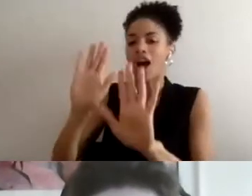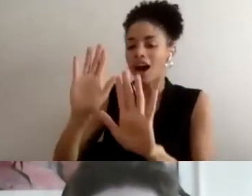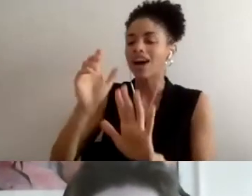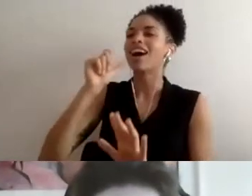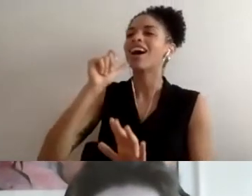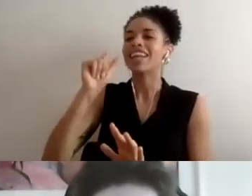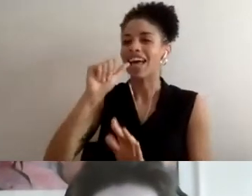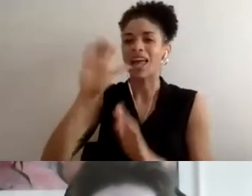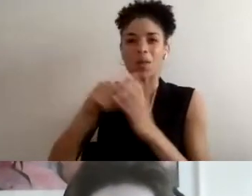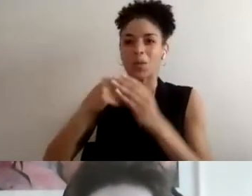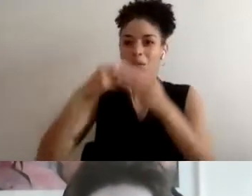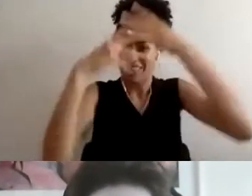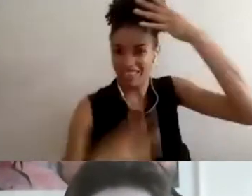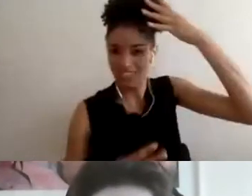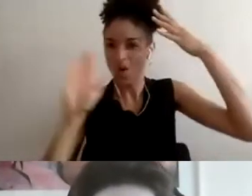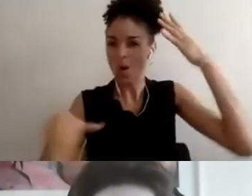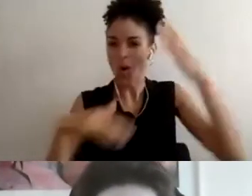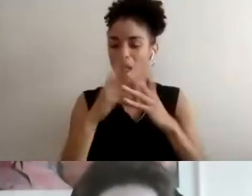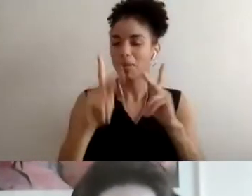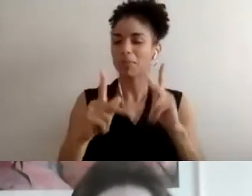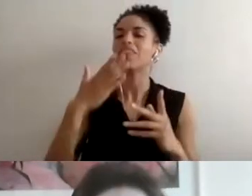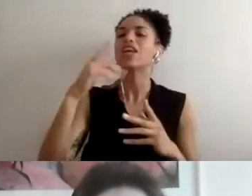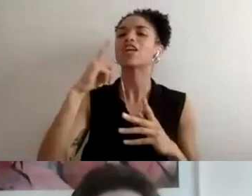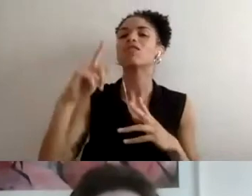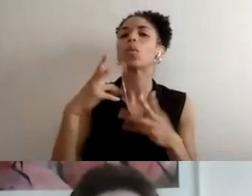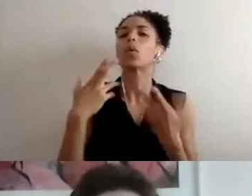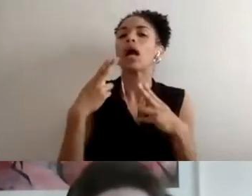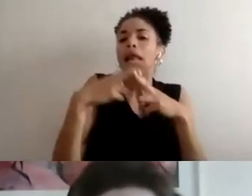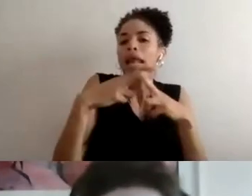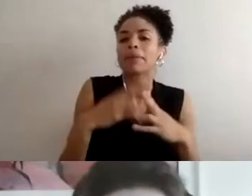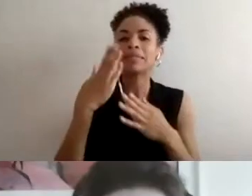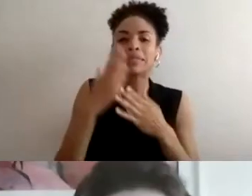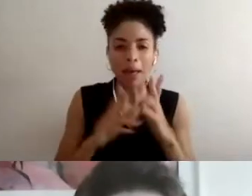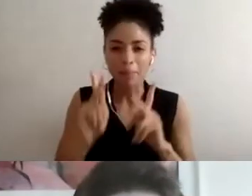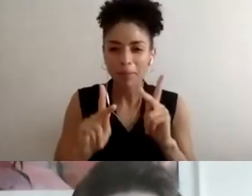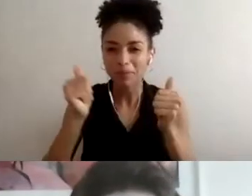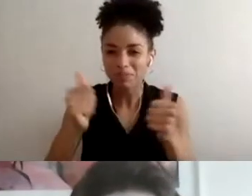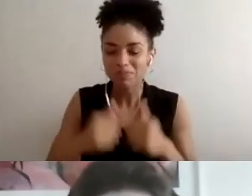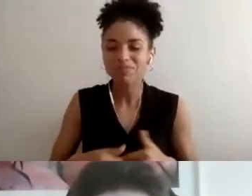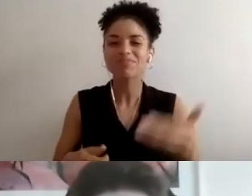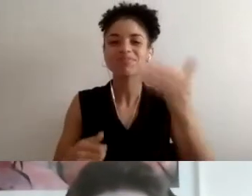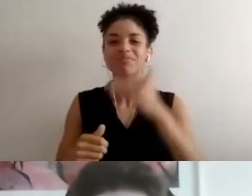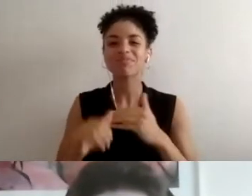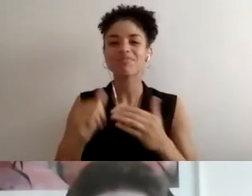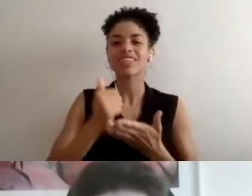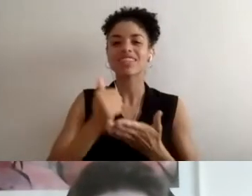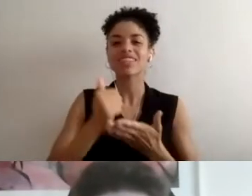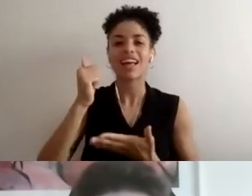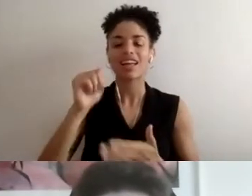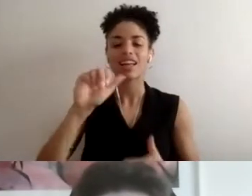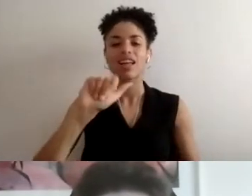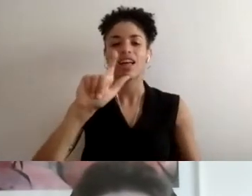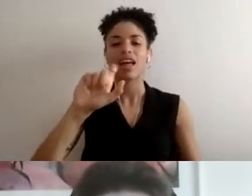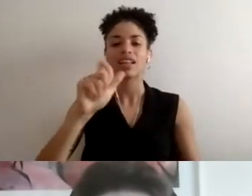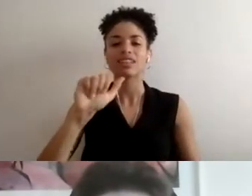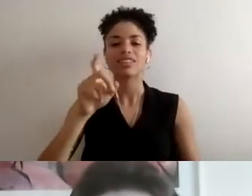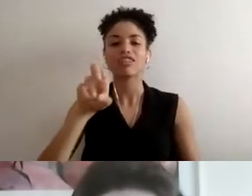means, but thank you for naming a few folks. Alexandria you can have you next.